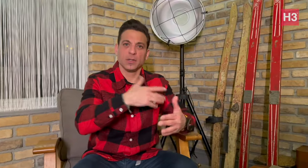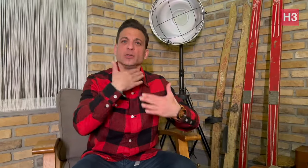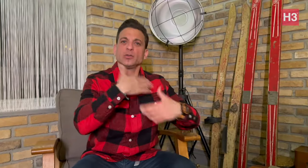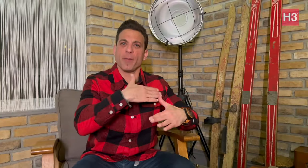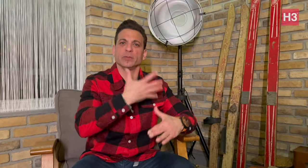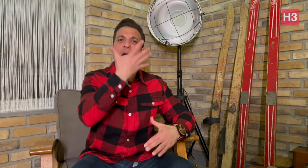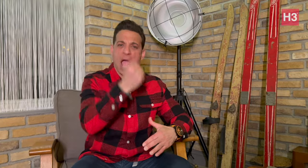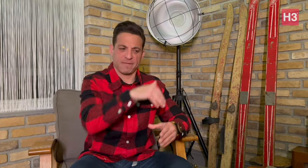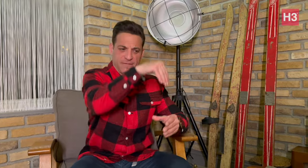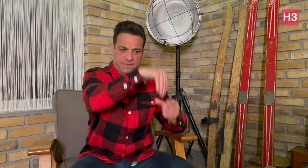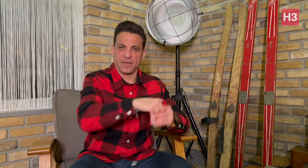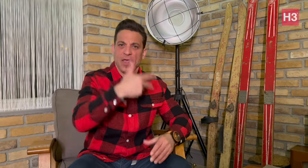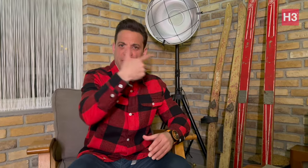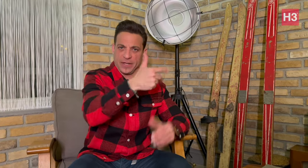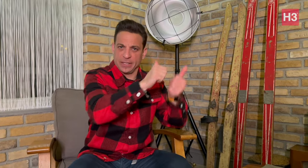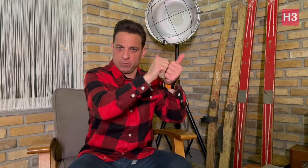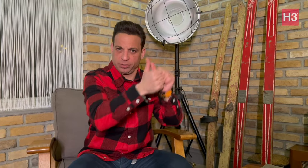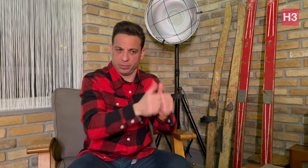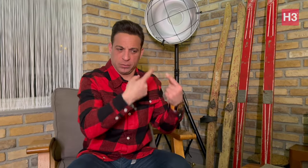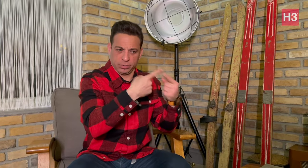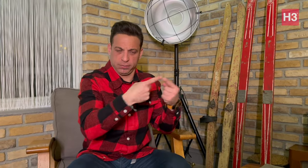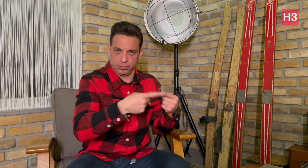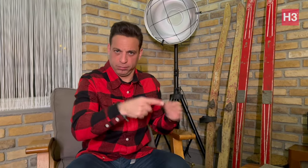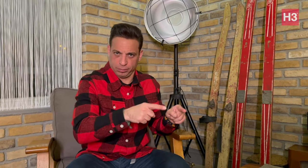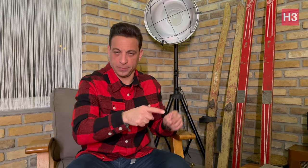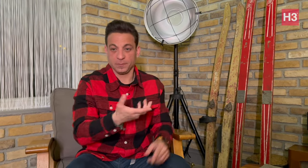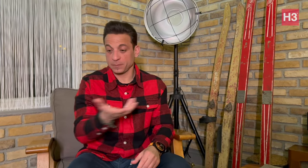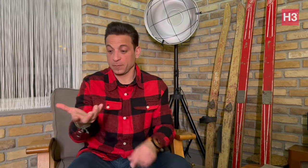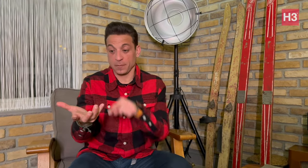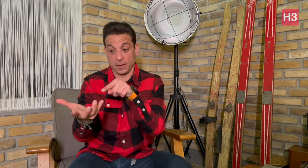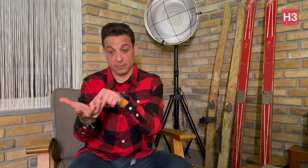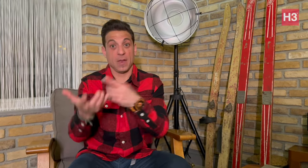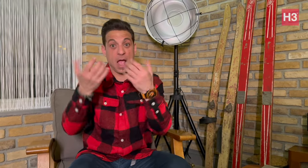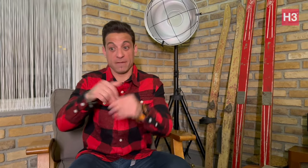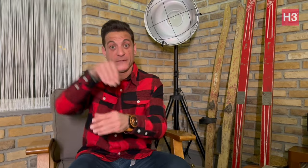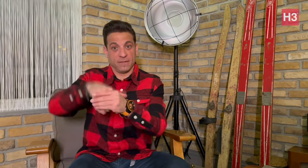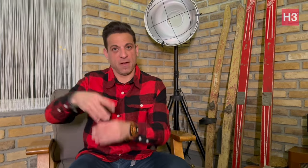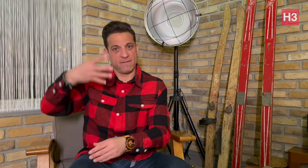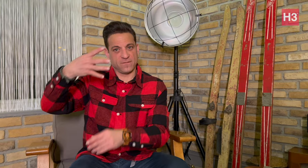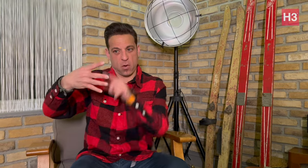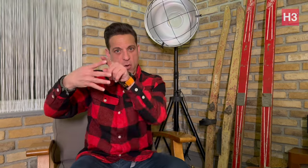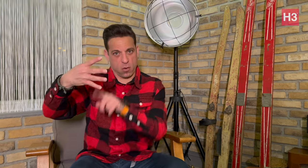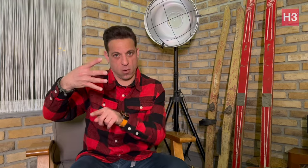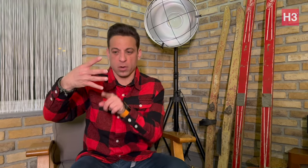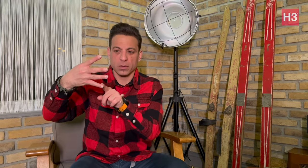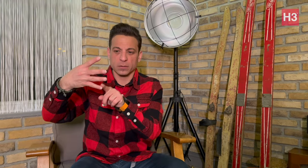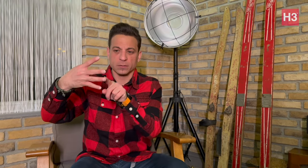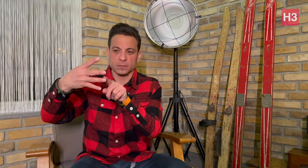[Memnos]: The snowboarding race originally with four events but one of these events was cancelled and, as a result,